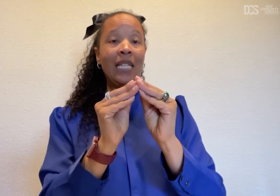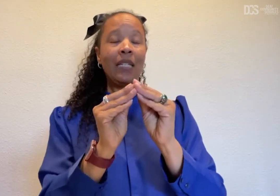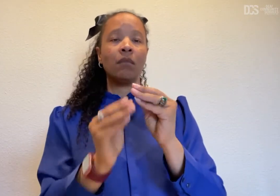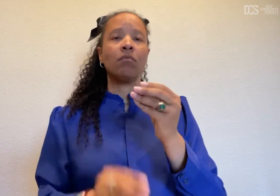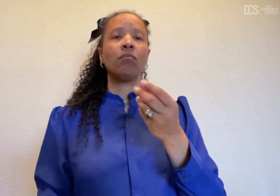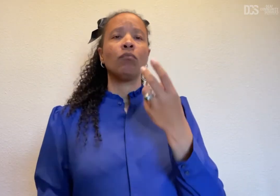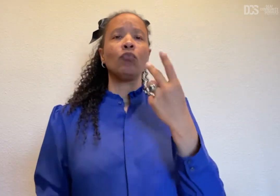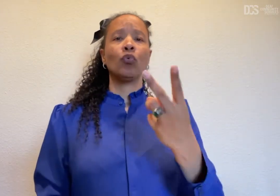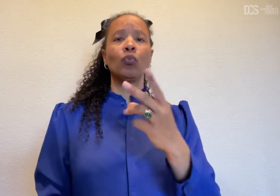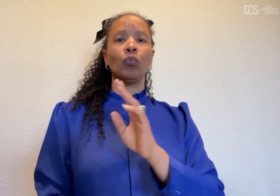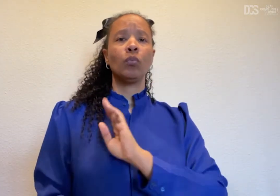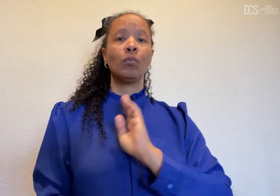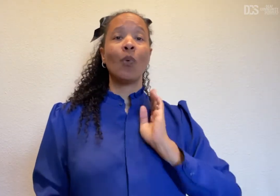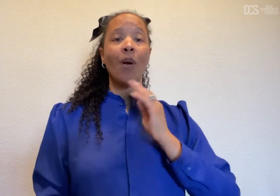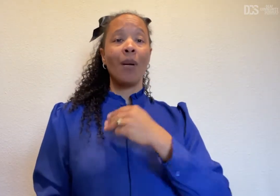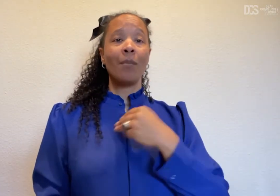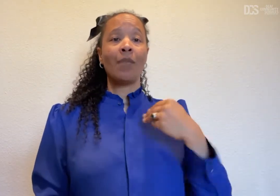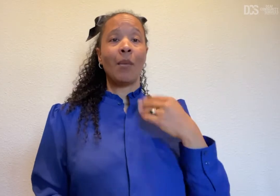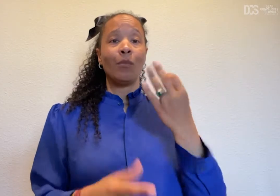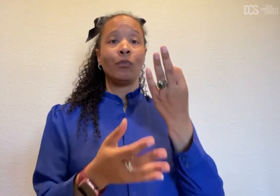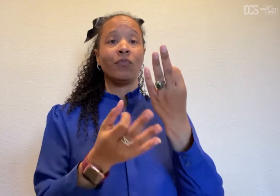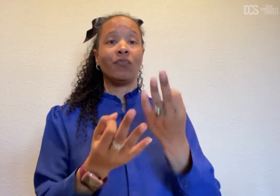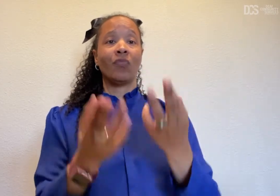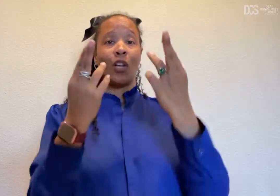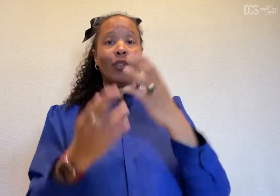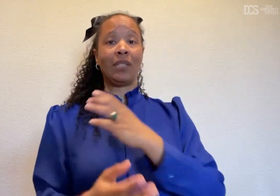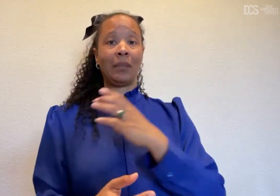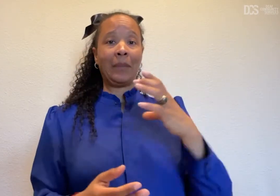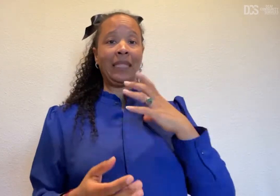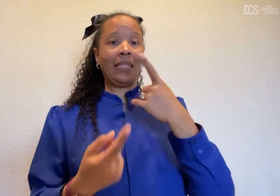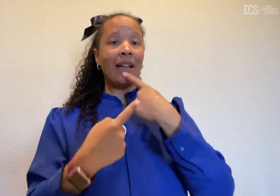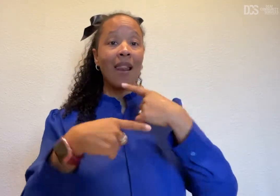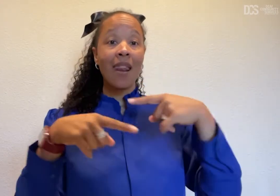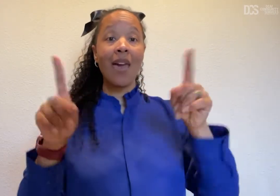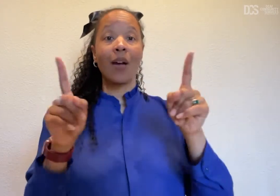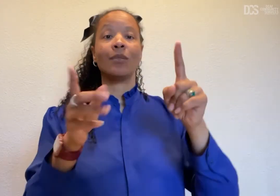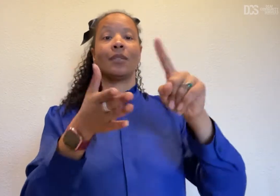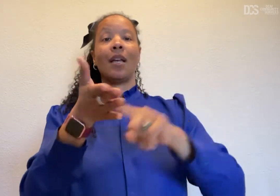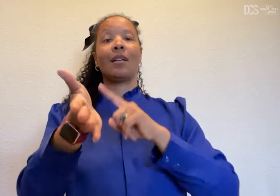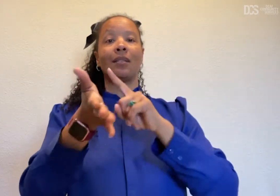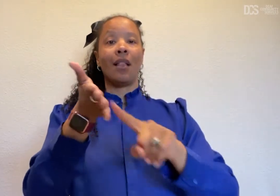and the board members from fundraising committee announced cancellation of